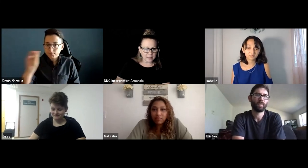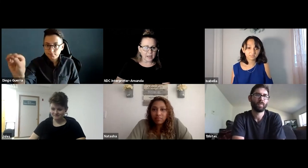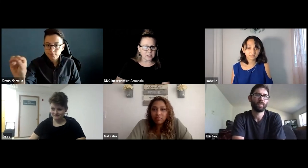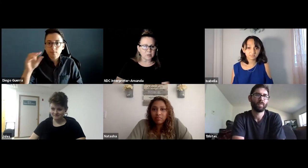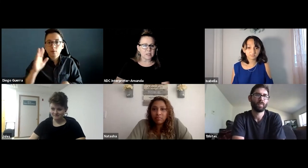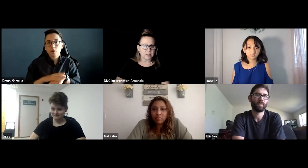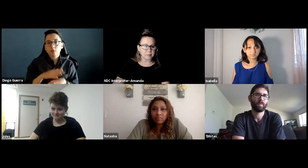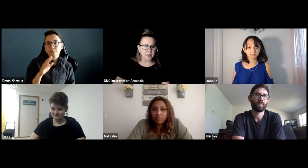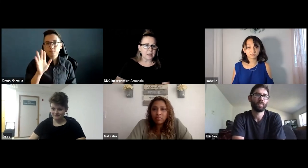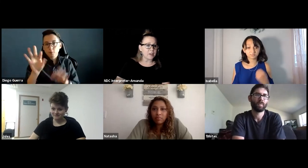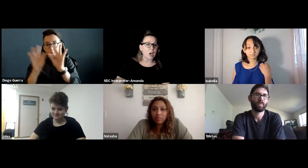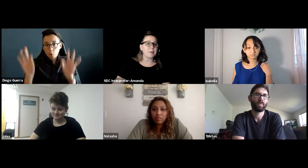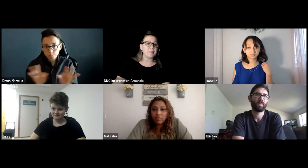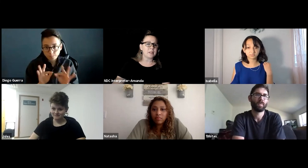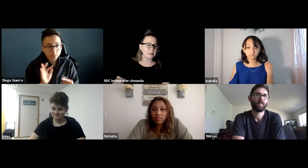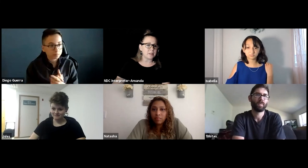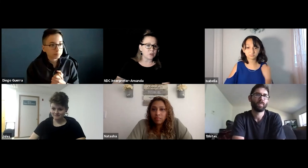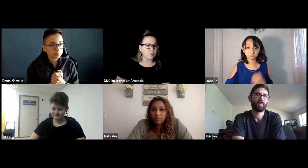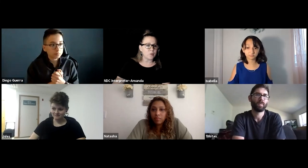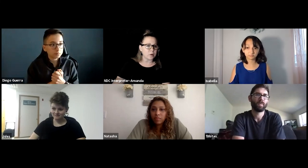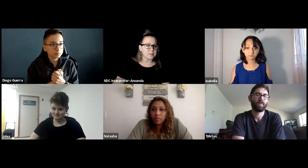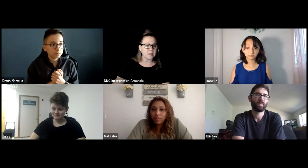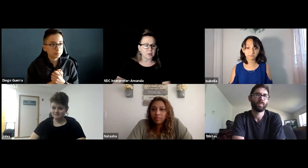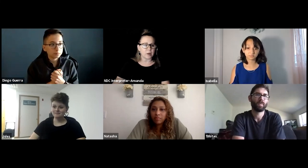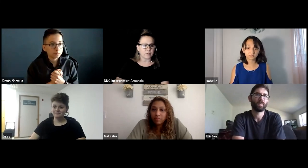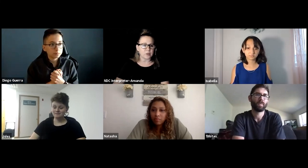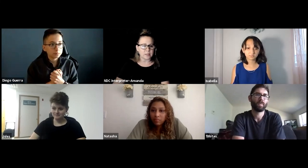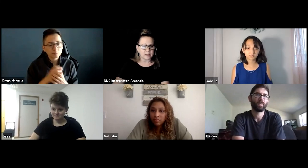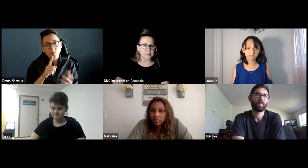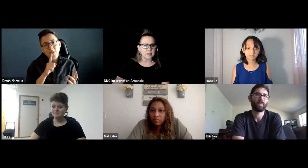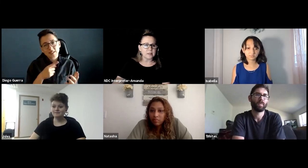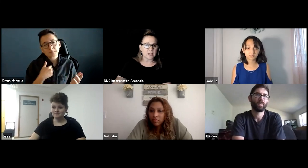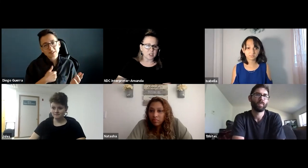as you see them, copy and paste them into your form to get credit for today's session.